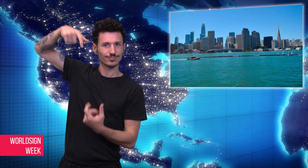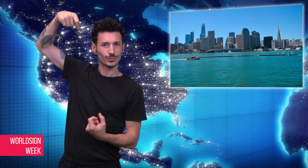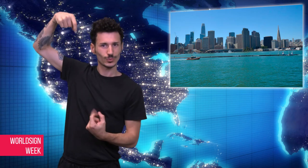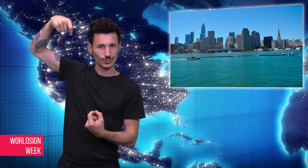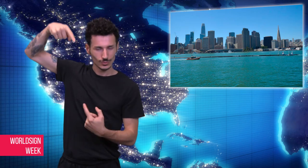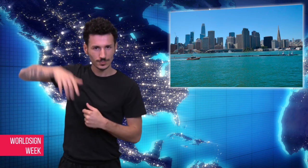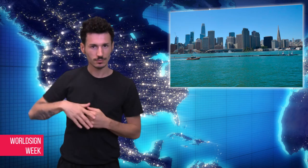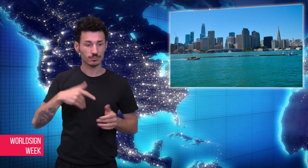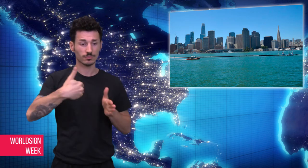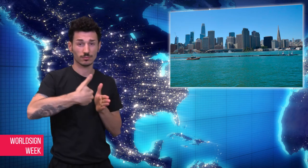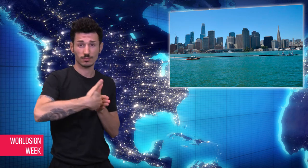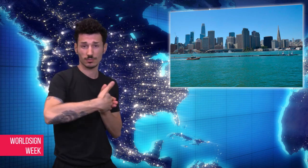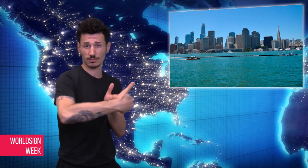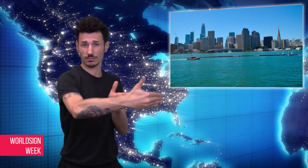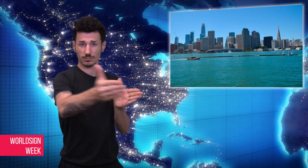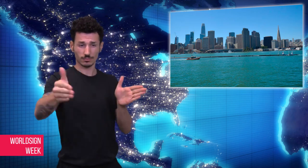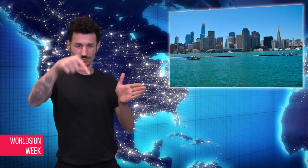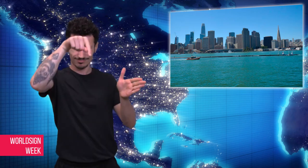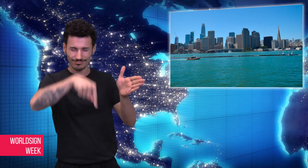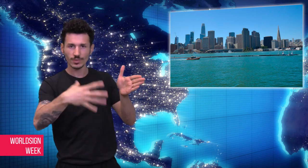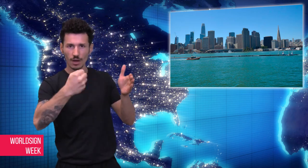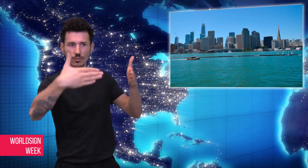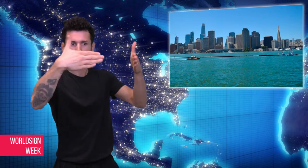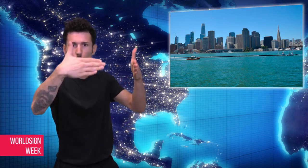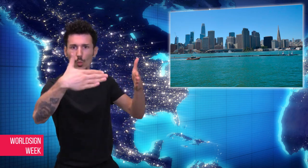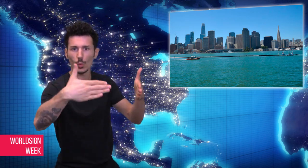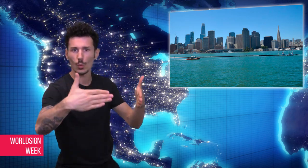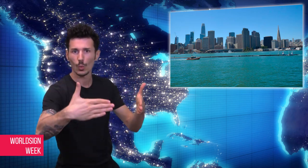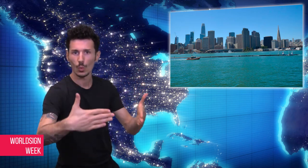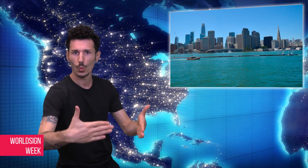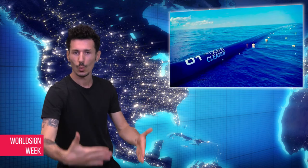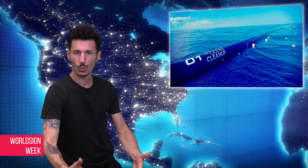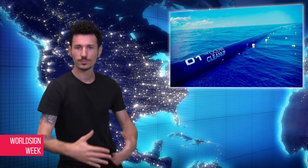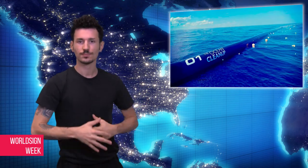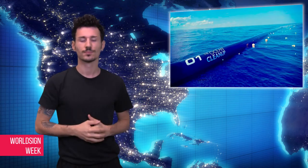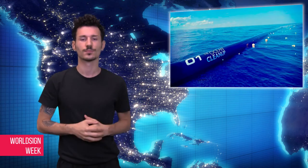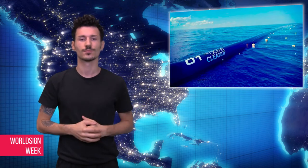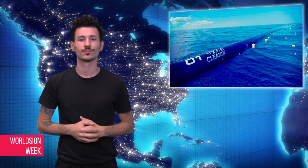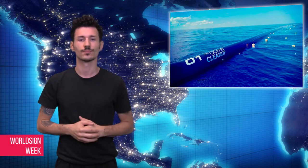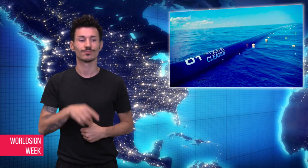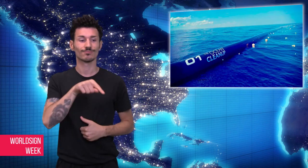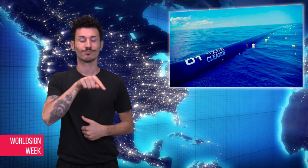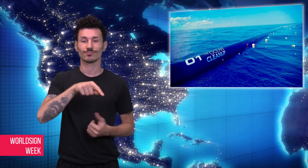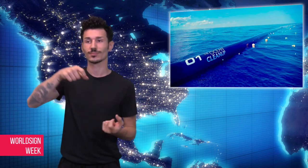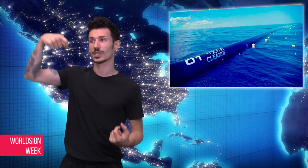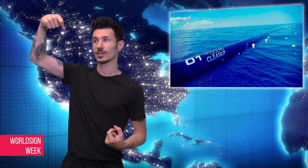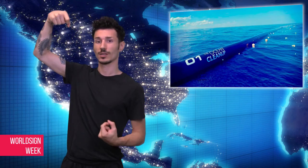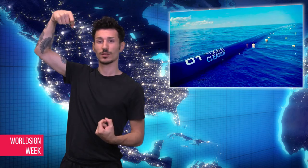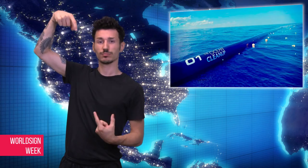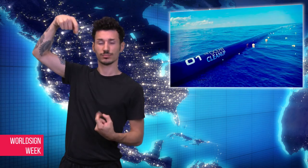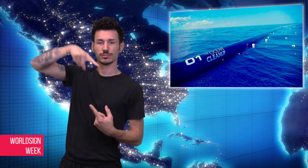conditions. A support vessel will clean out the trash the barrier